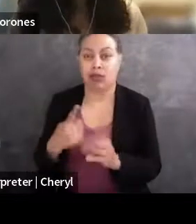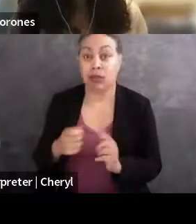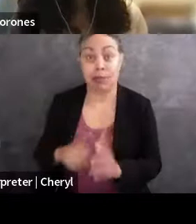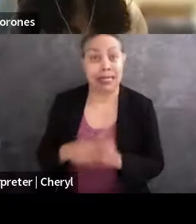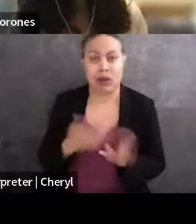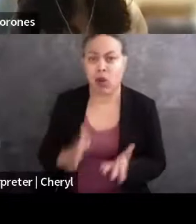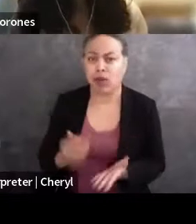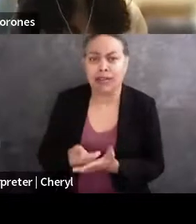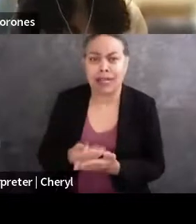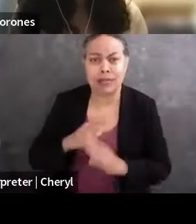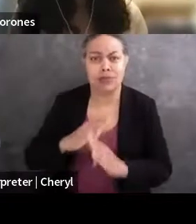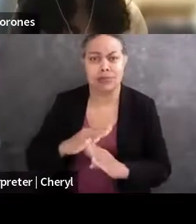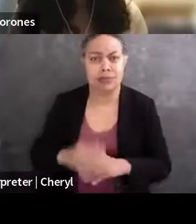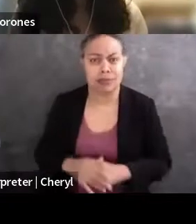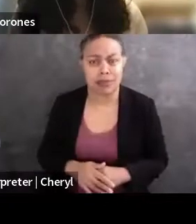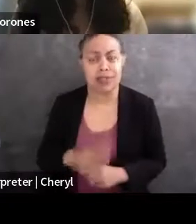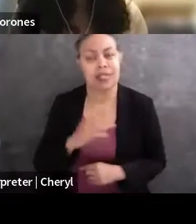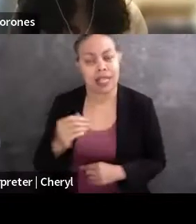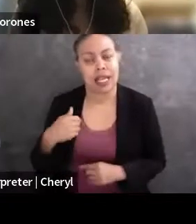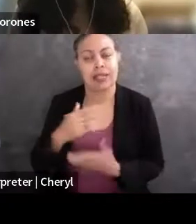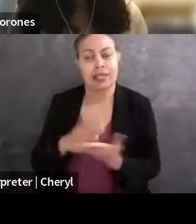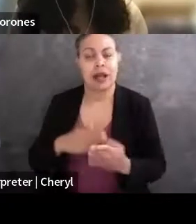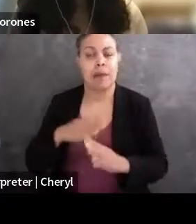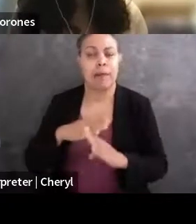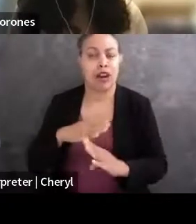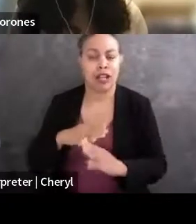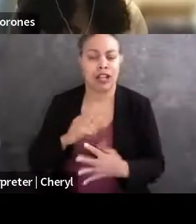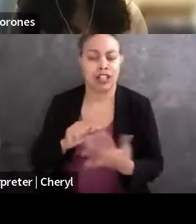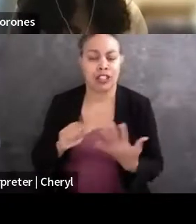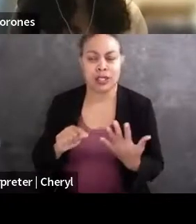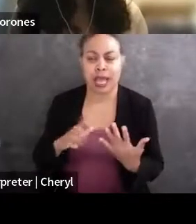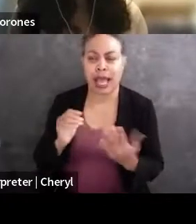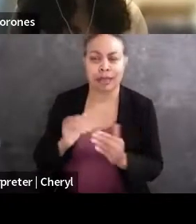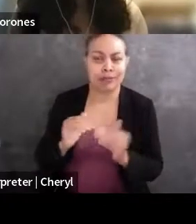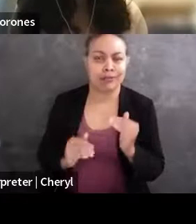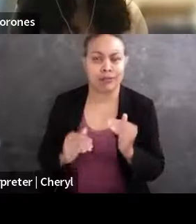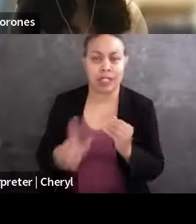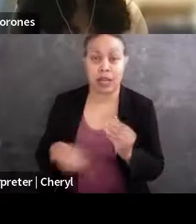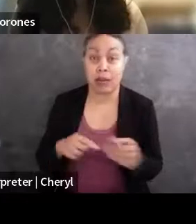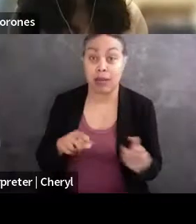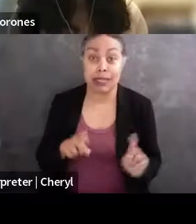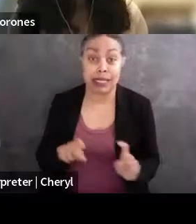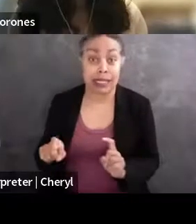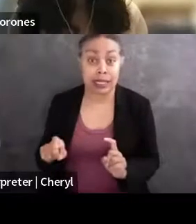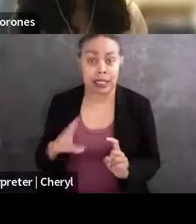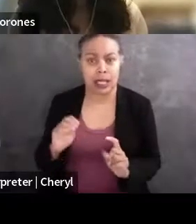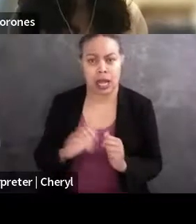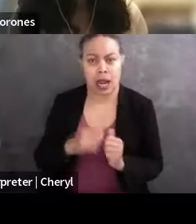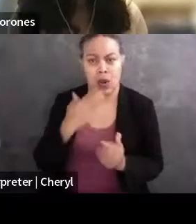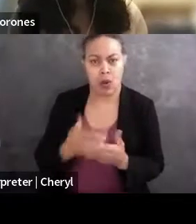There are also barriers and sort of inequities around testing and how well people test depending